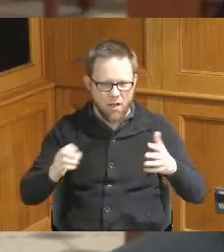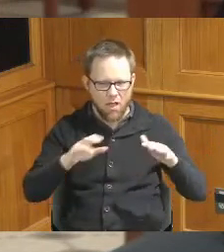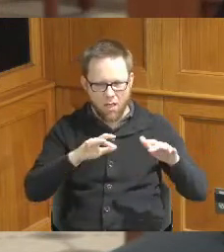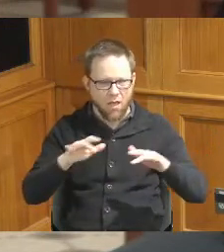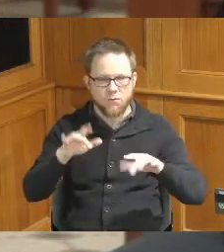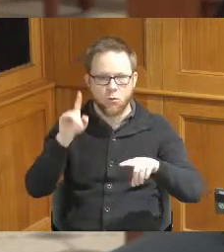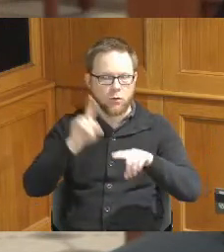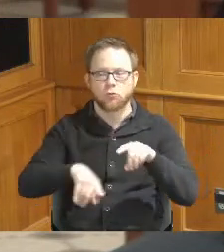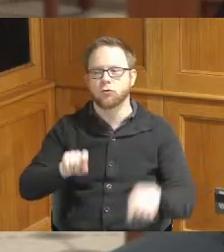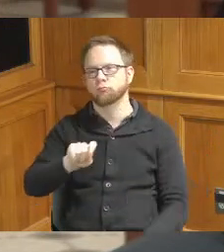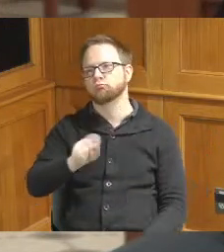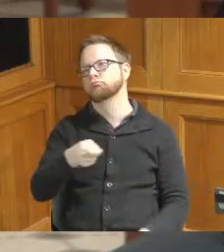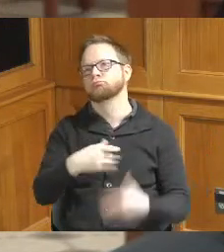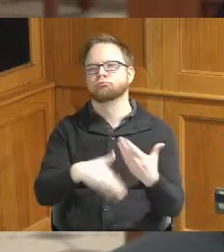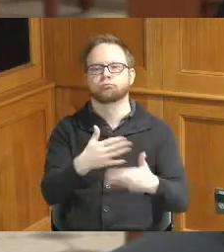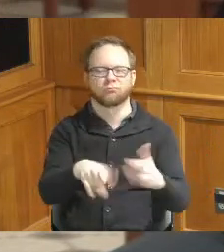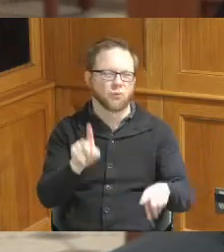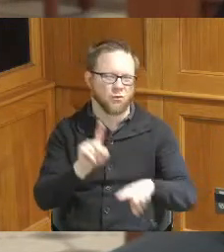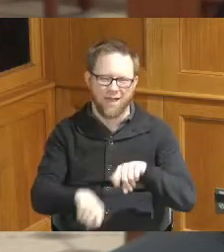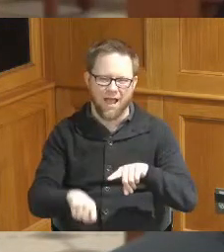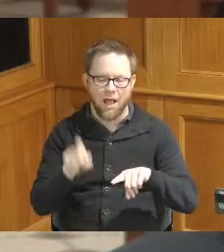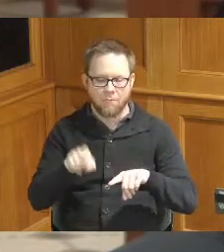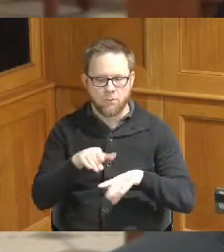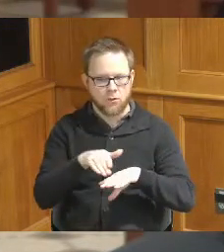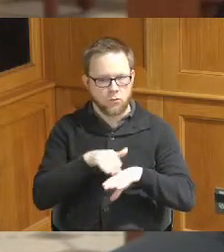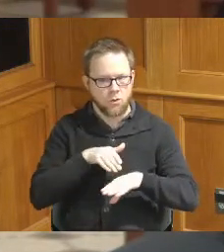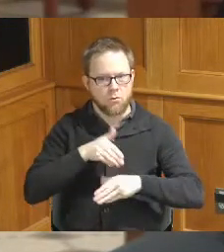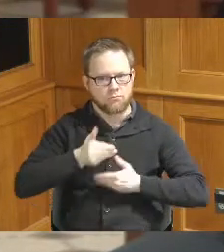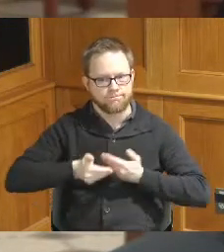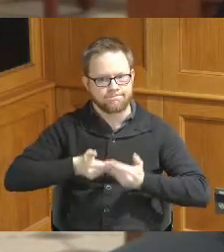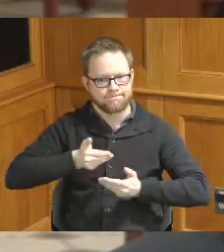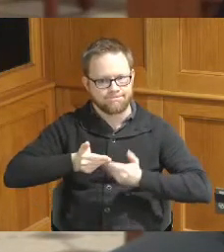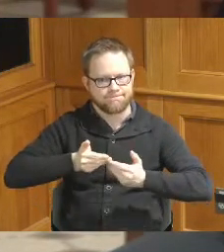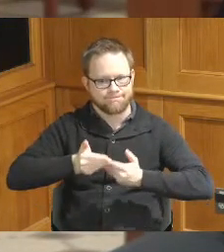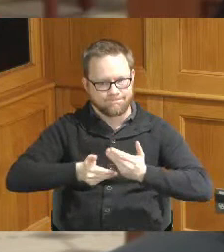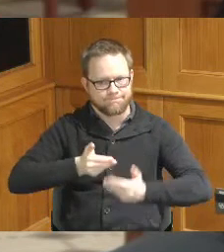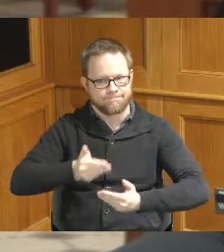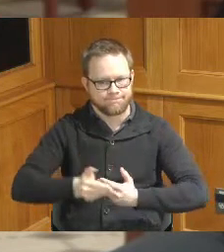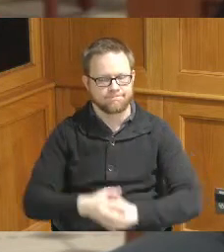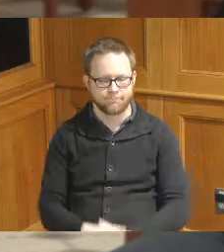a switch and turn things back on we've been doing it very slowly and carefully this started with our